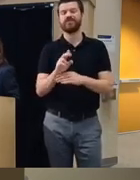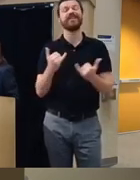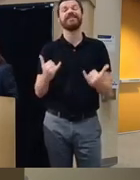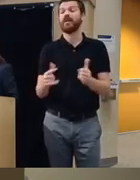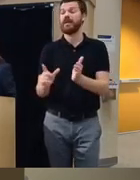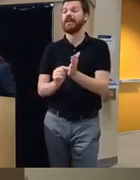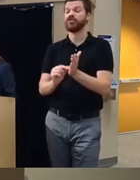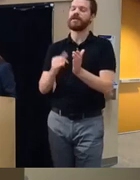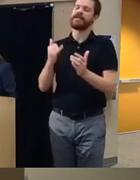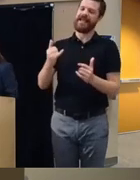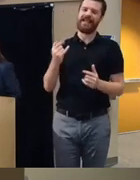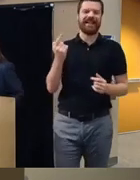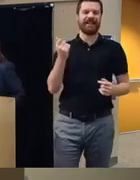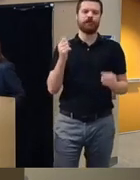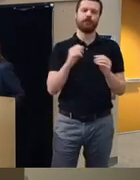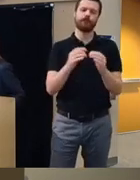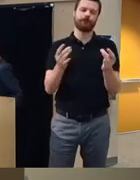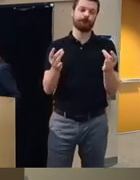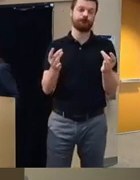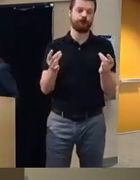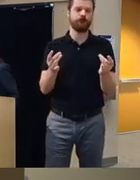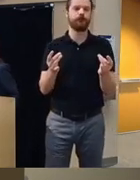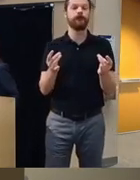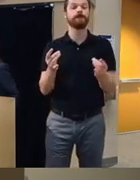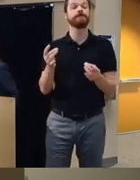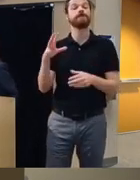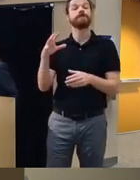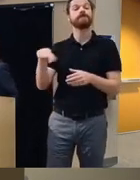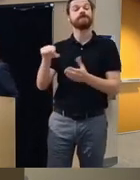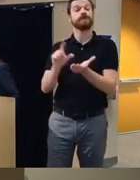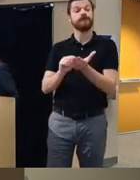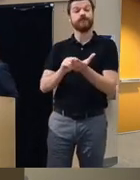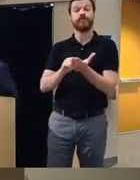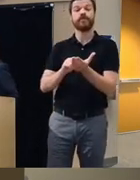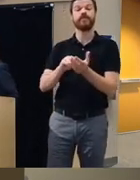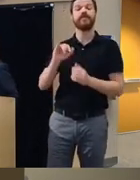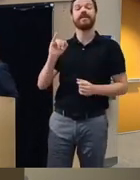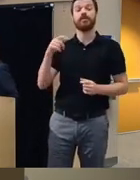a very touchy area um that participants in intimate partner violence treatment actually